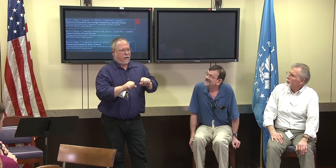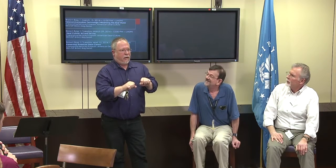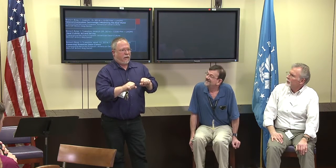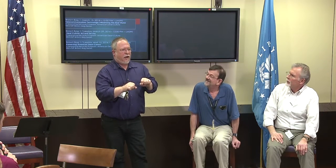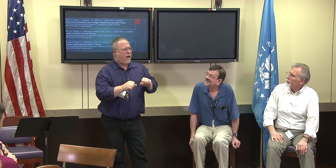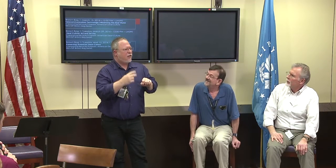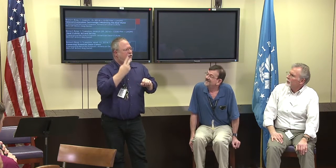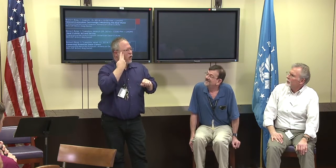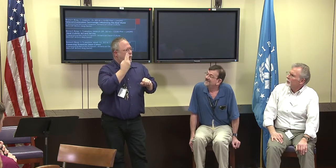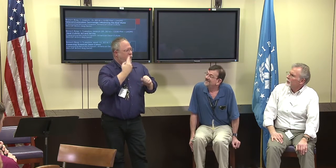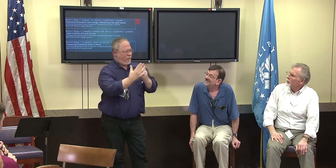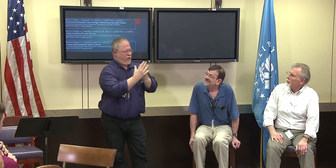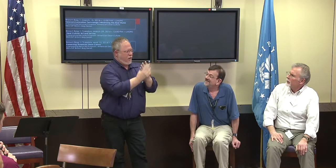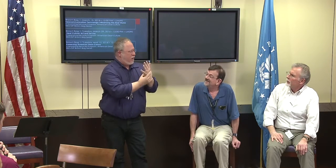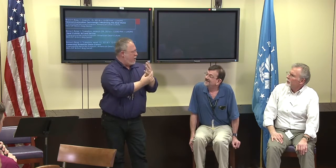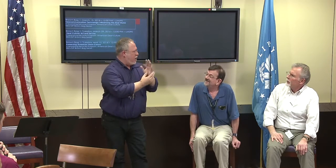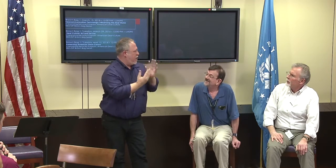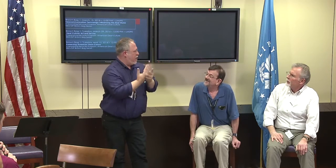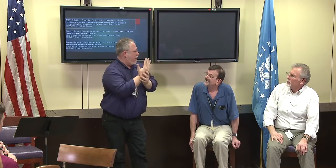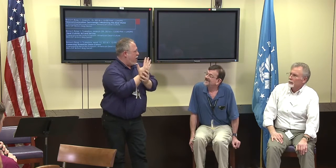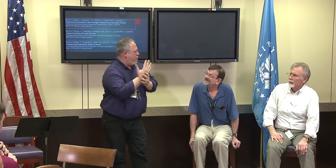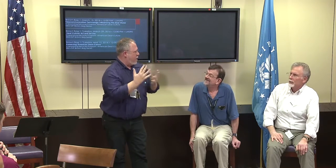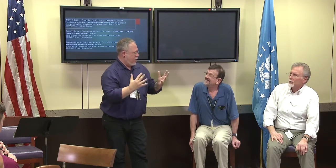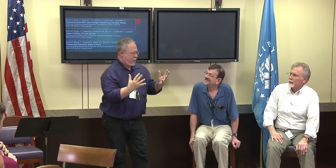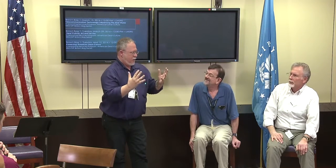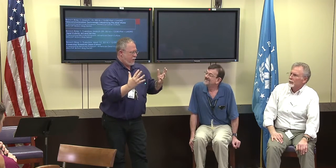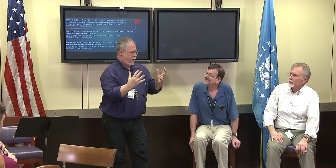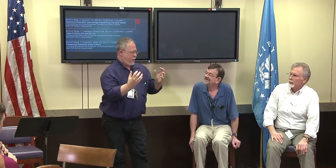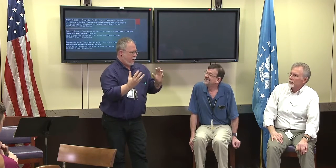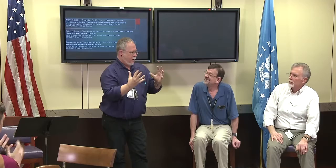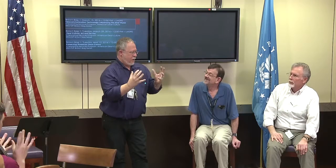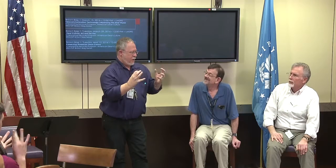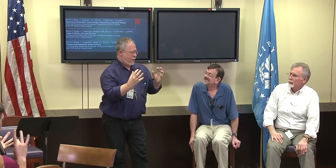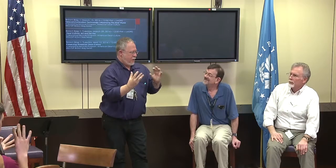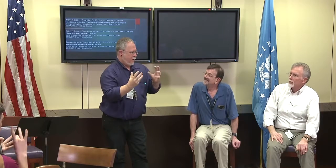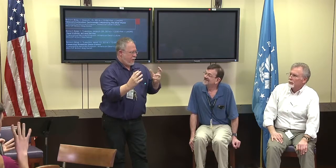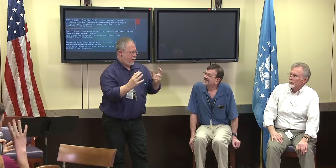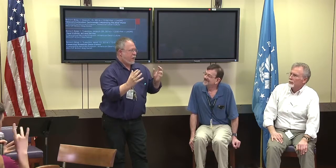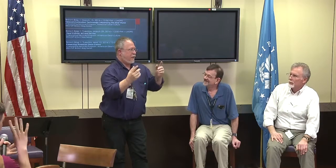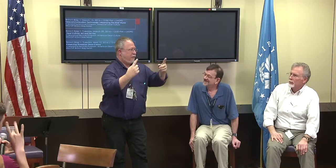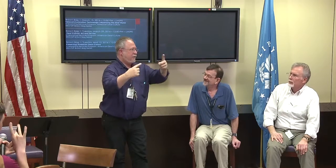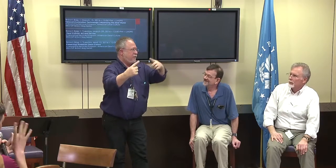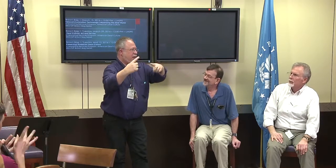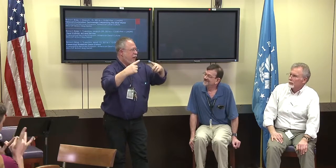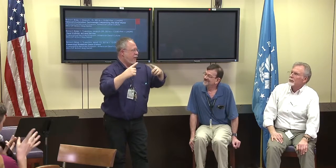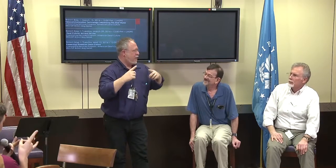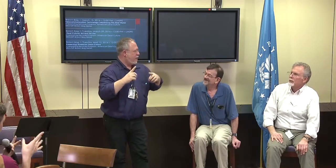to have the glove that use to ? I'm wondering if that would be something